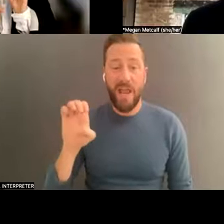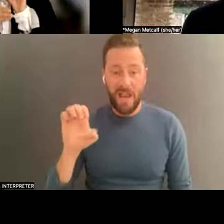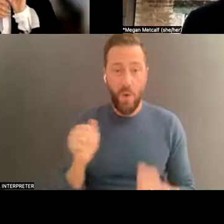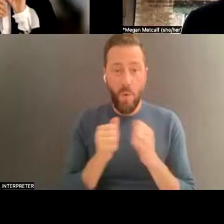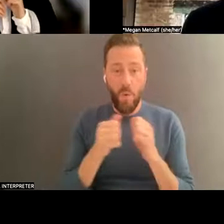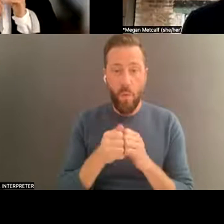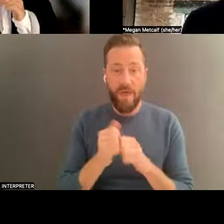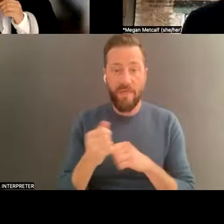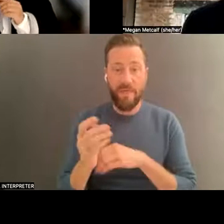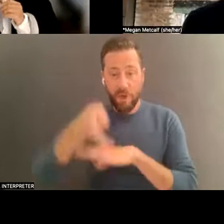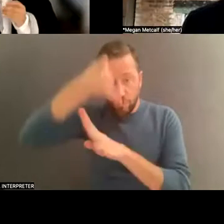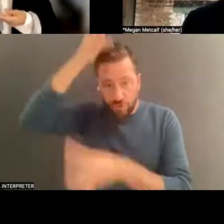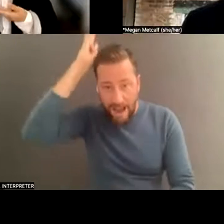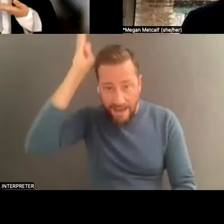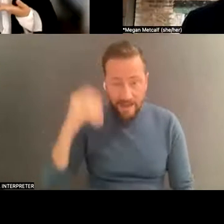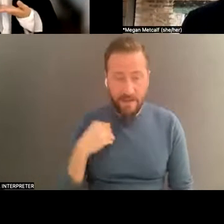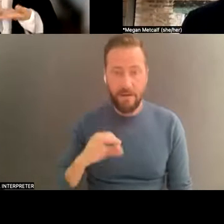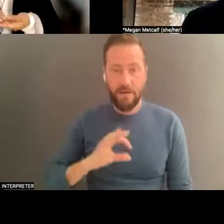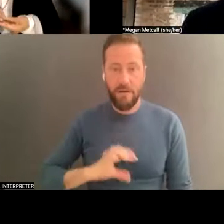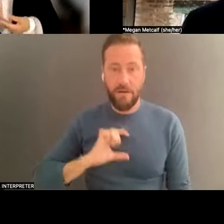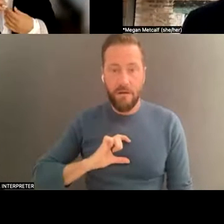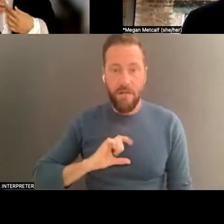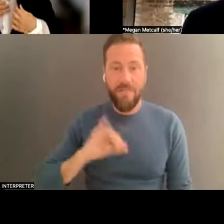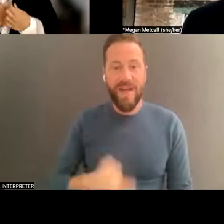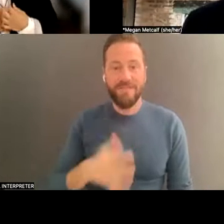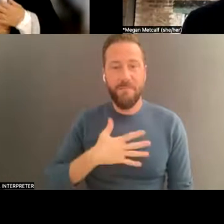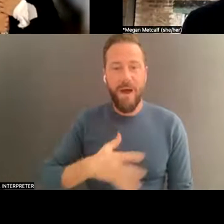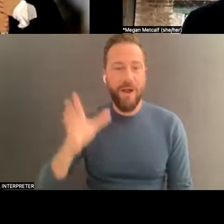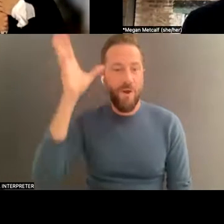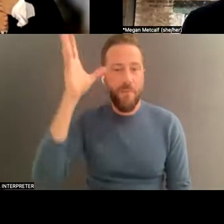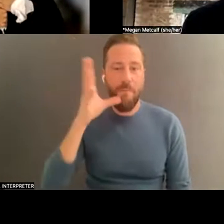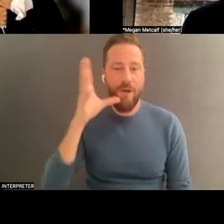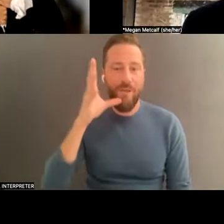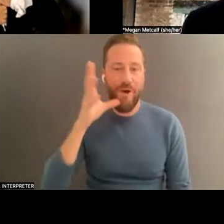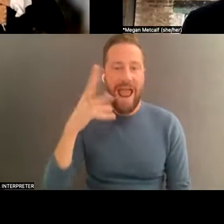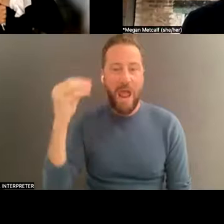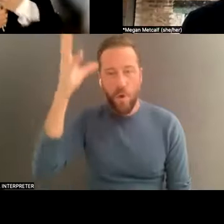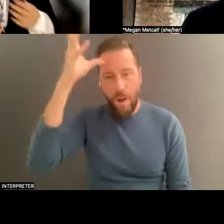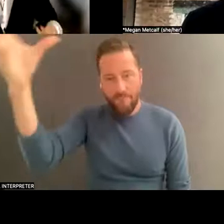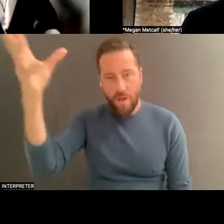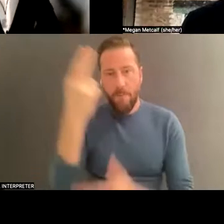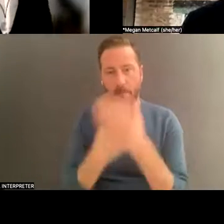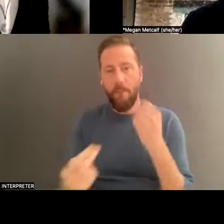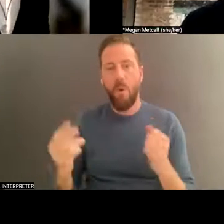of a little dragon. It's what my father and grandfather wore. I keep that on me